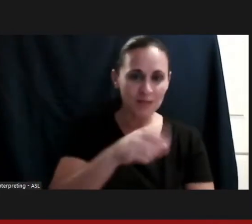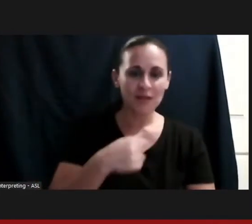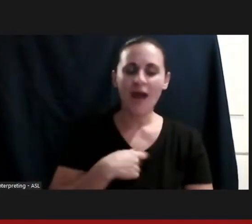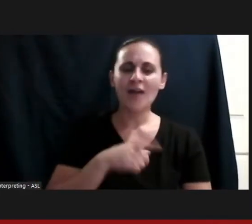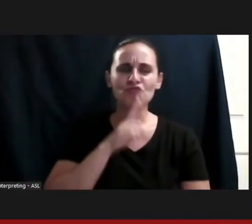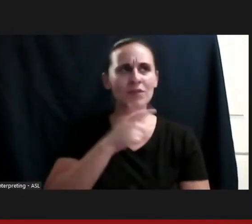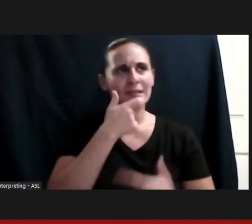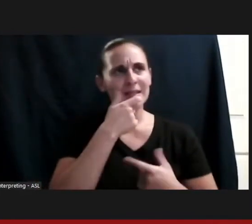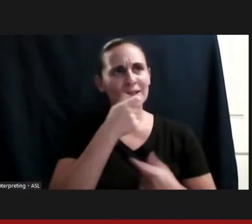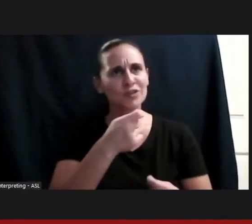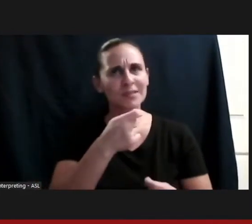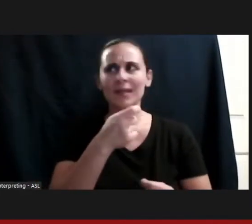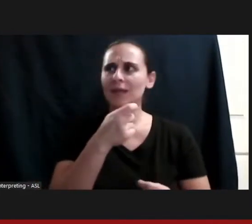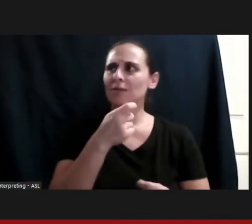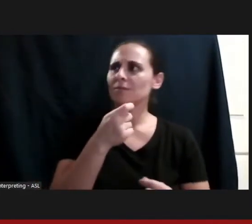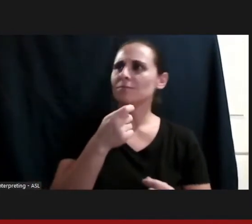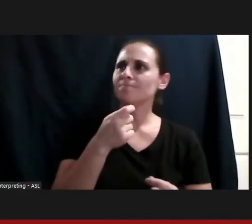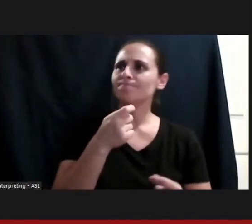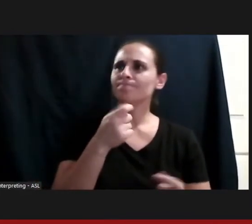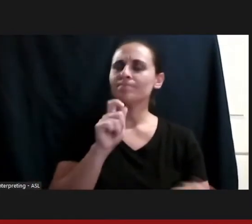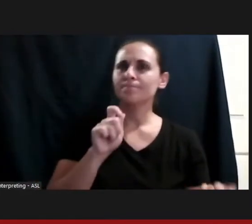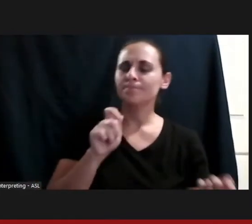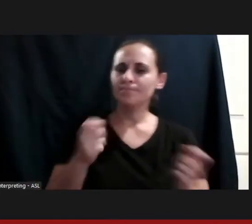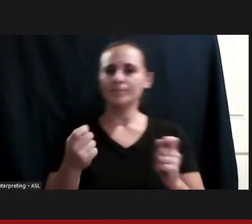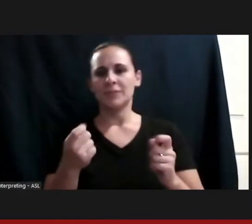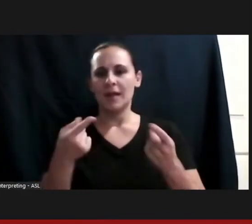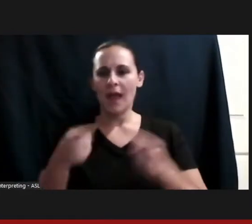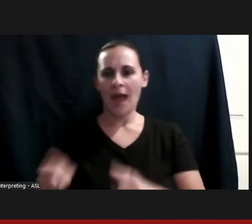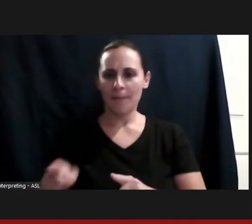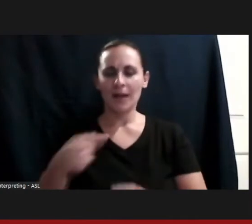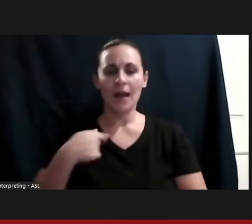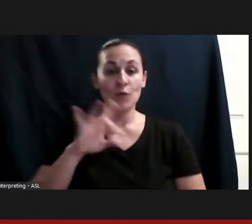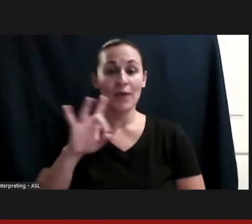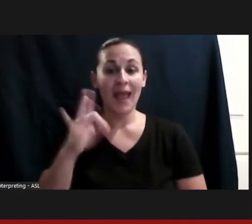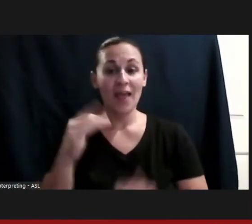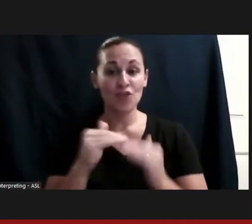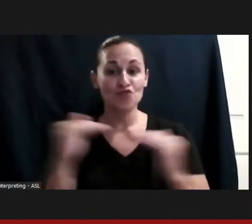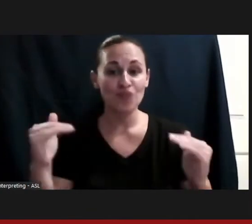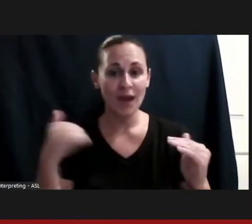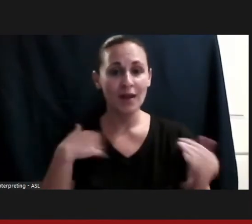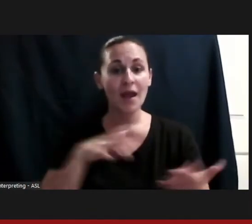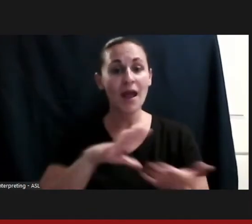early life when in 8th grade I learned about the whole world of adaptive sports.